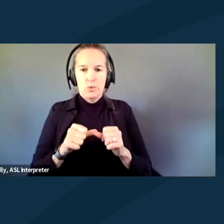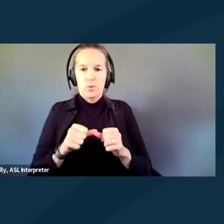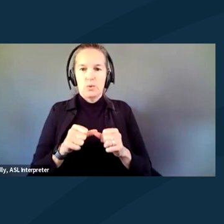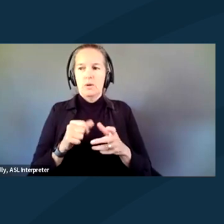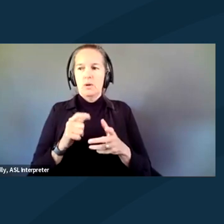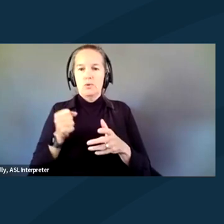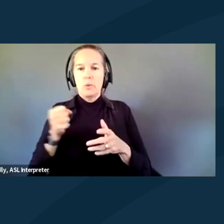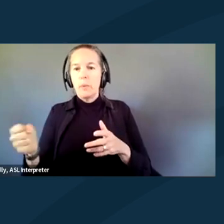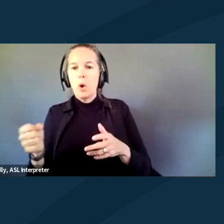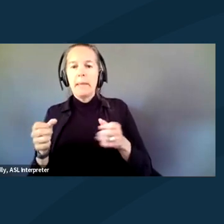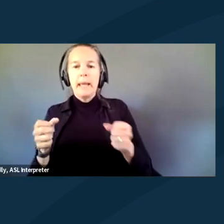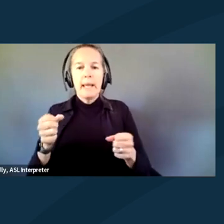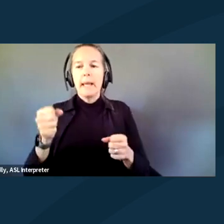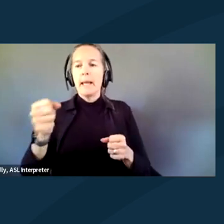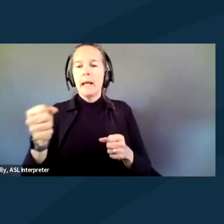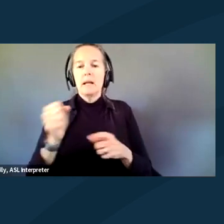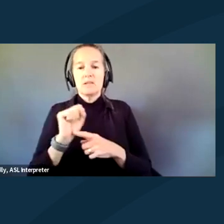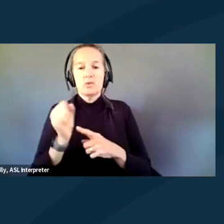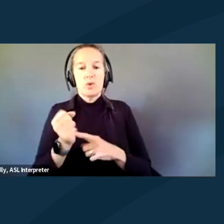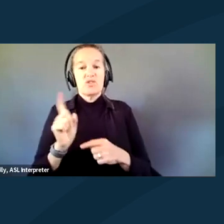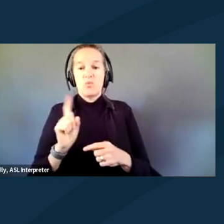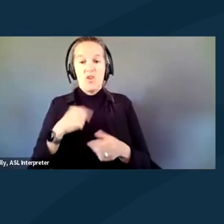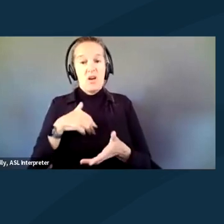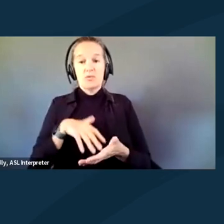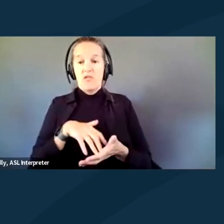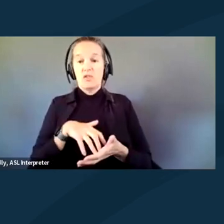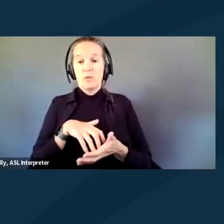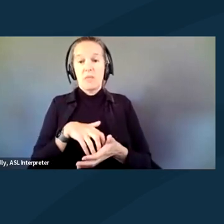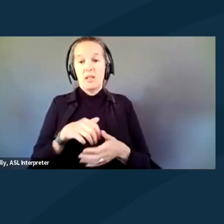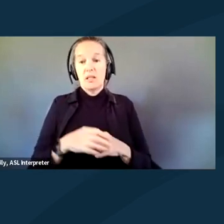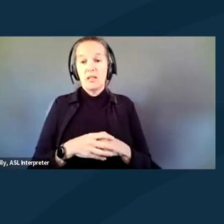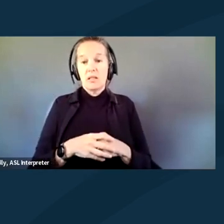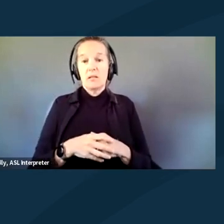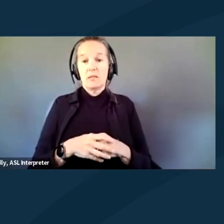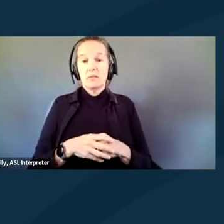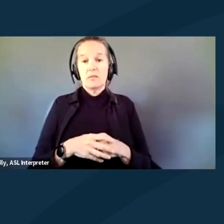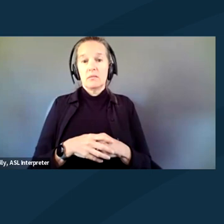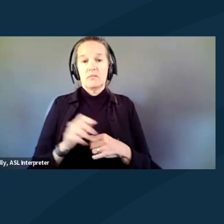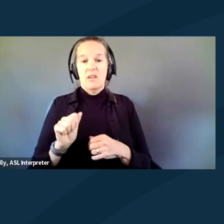where I was vulnerable. Yeah, wow, wow.